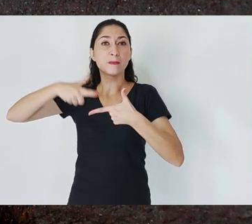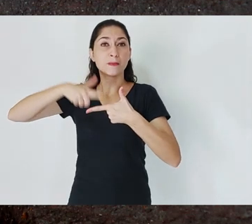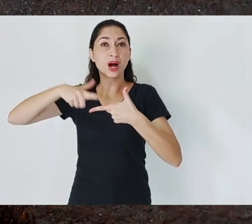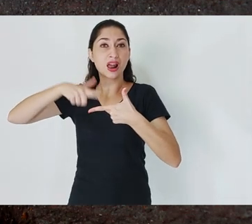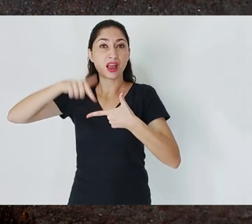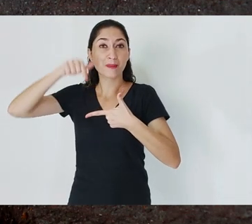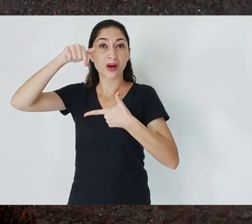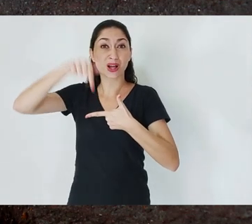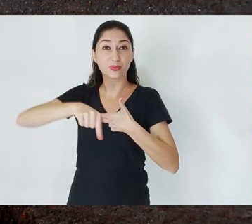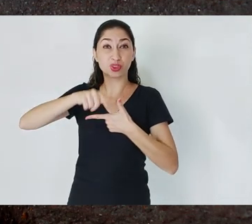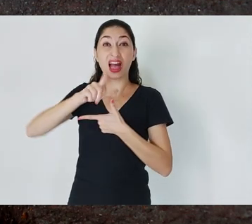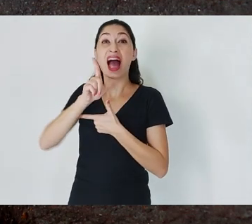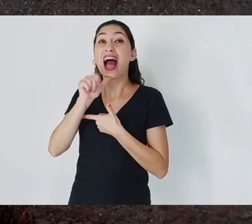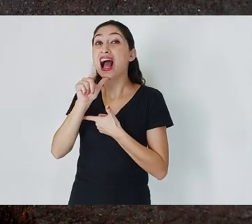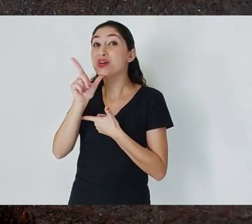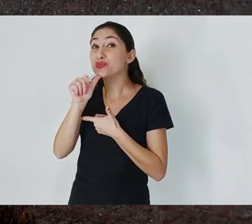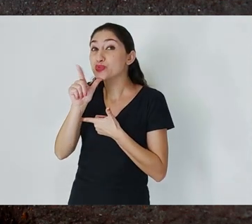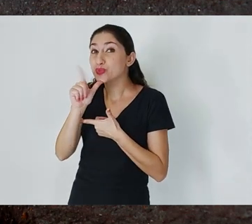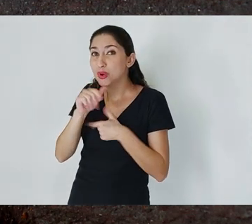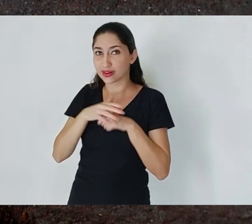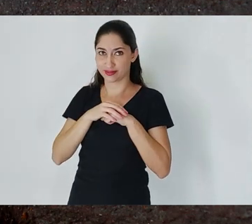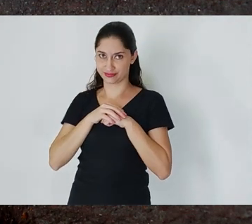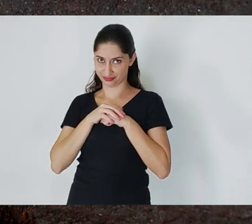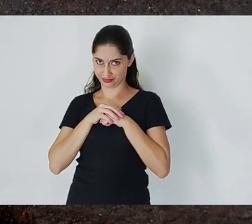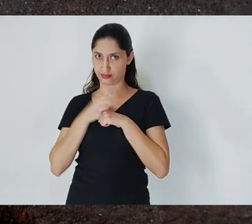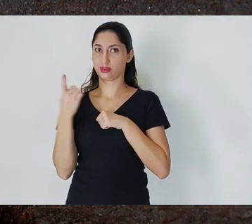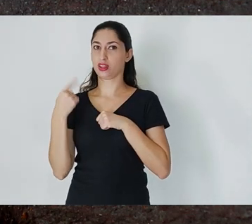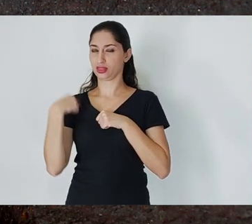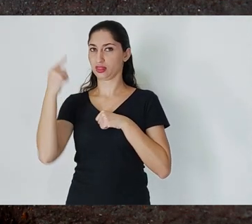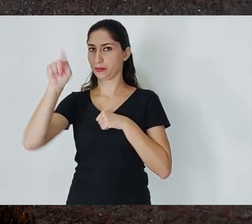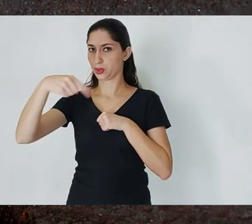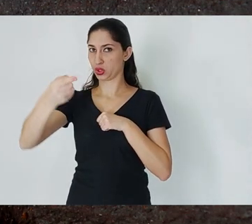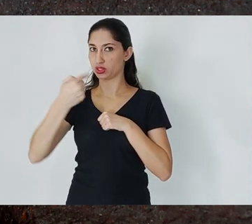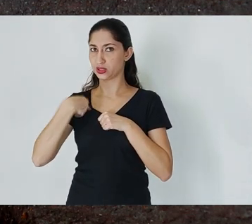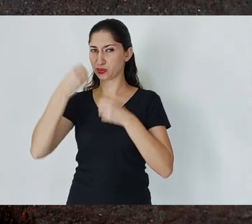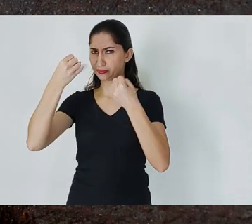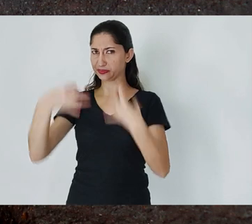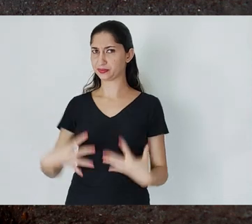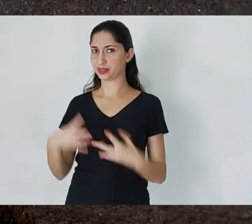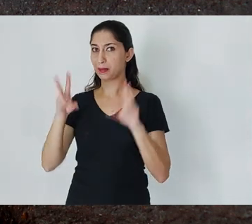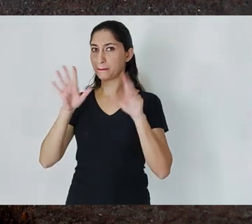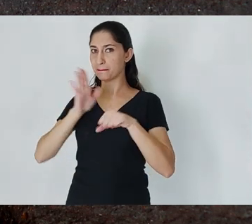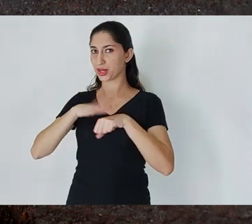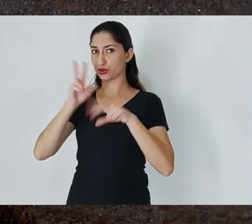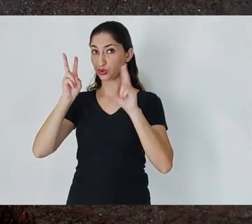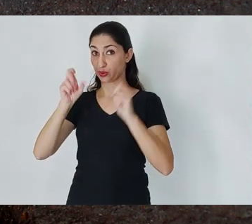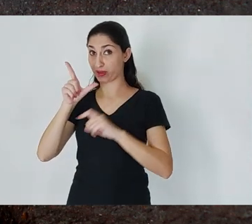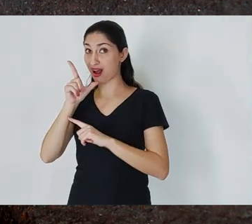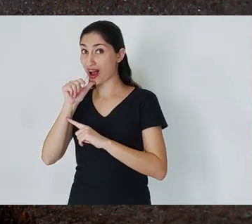mention the similarities of these aquifers from the Quadrangle, there will be impacts in the medium and long-term,